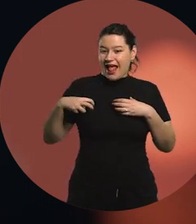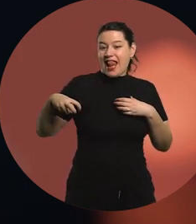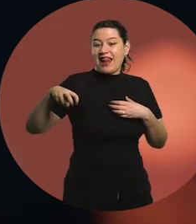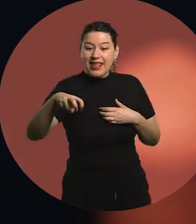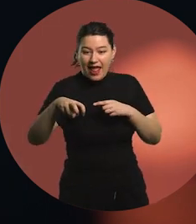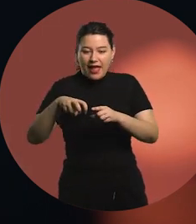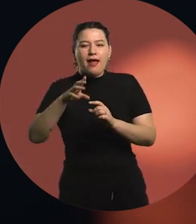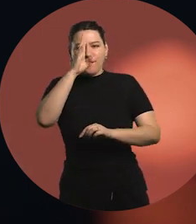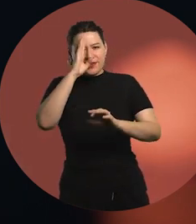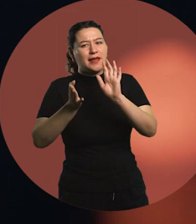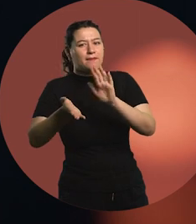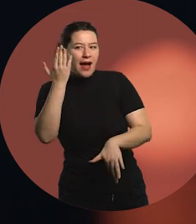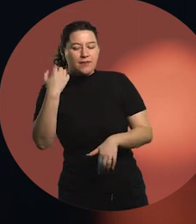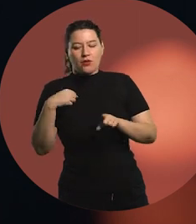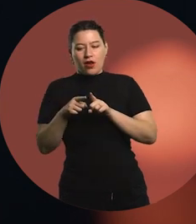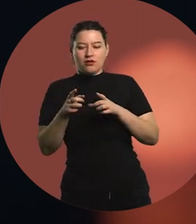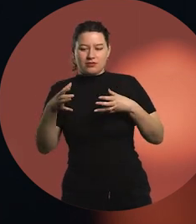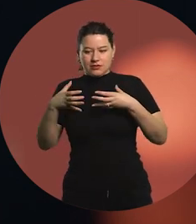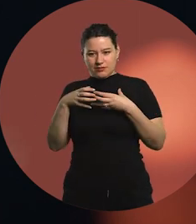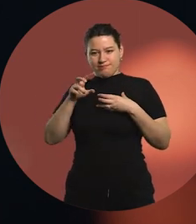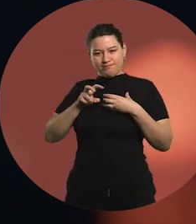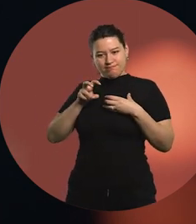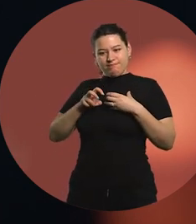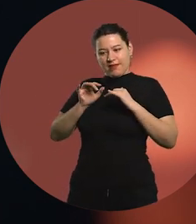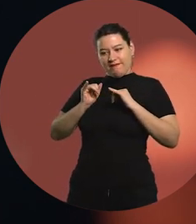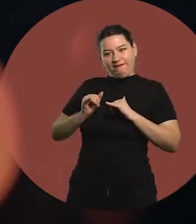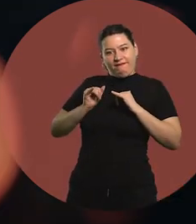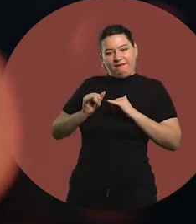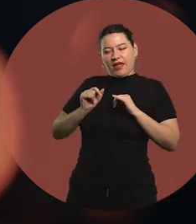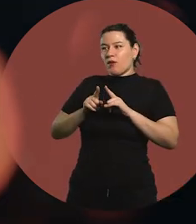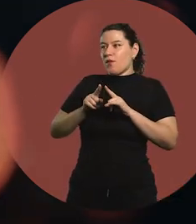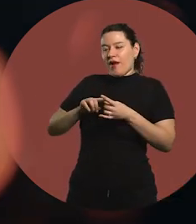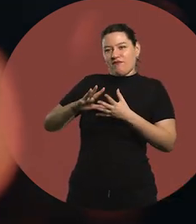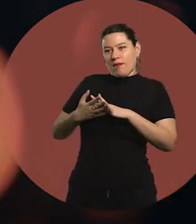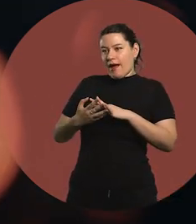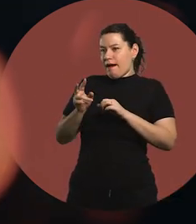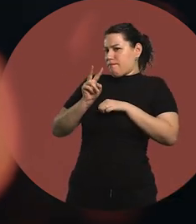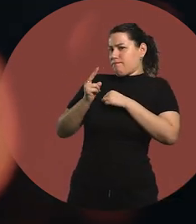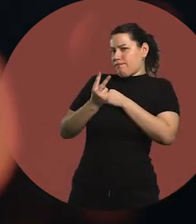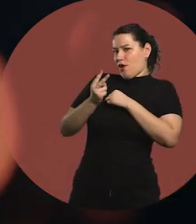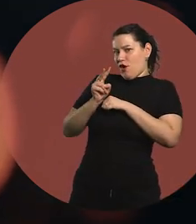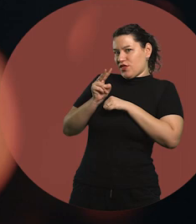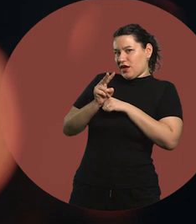but I stayed in that zone, protected, so they wouldn't see me.